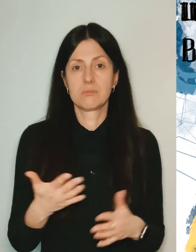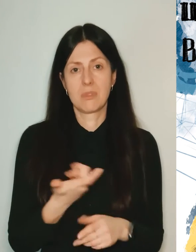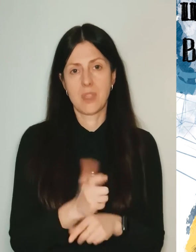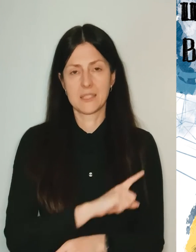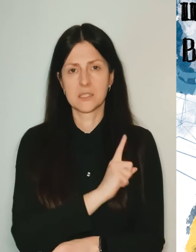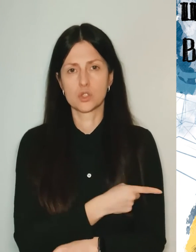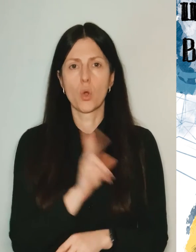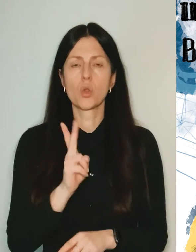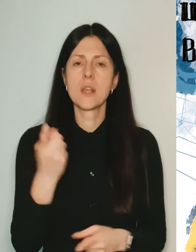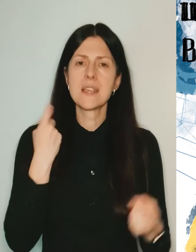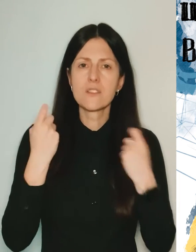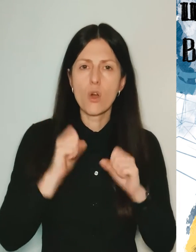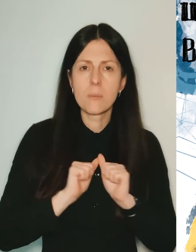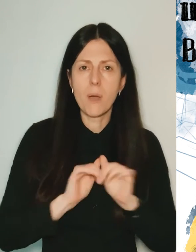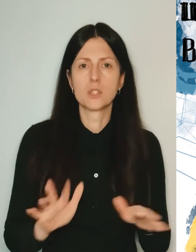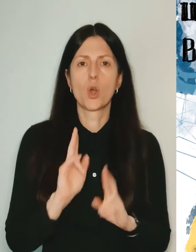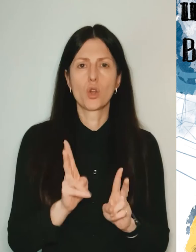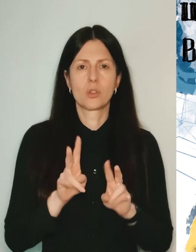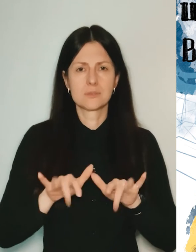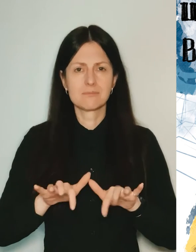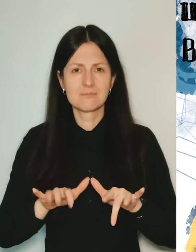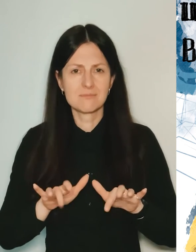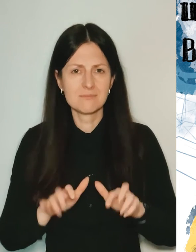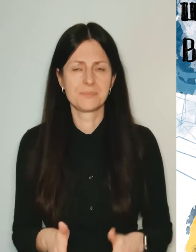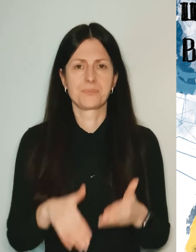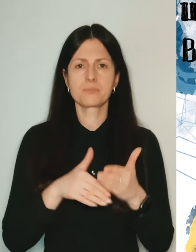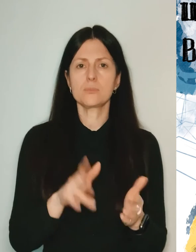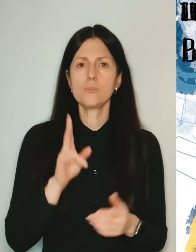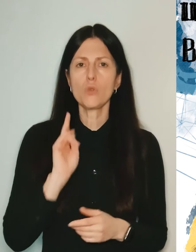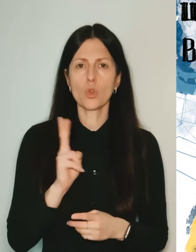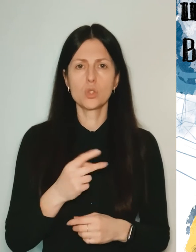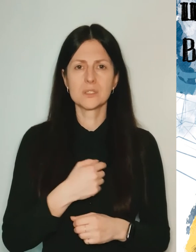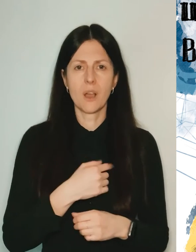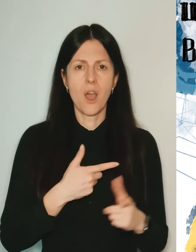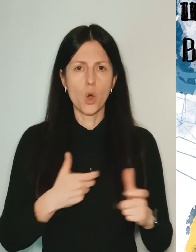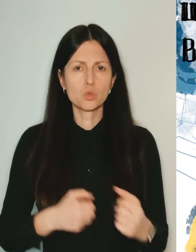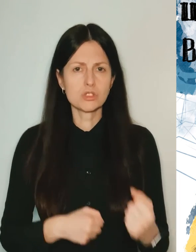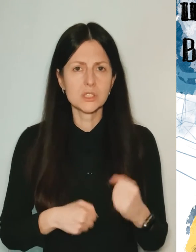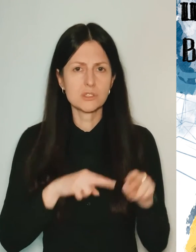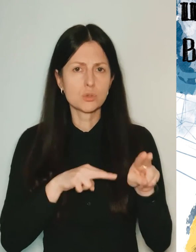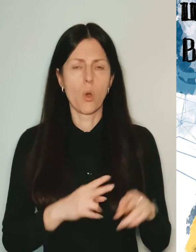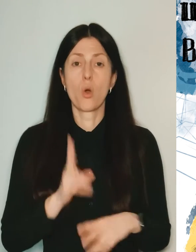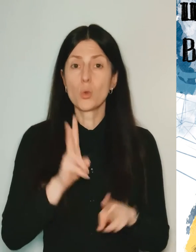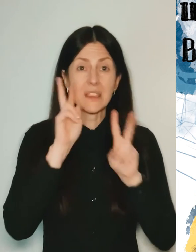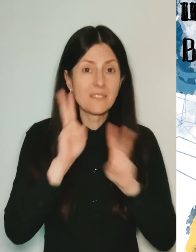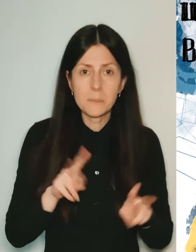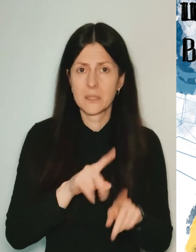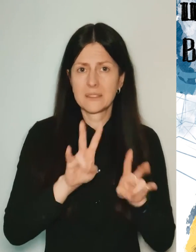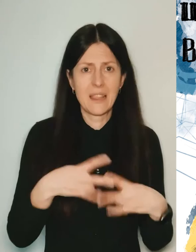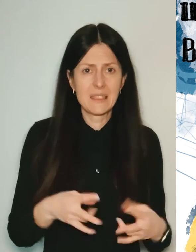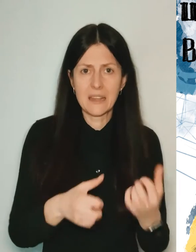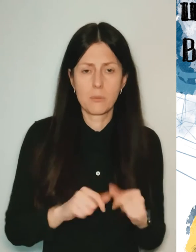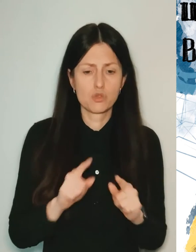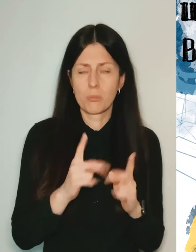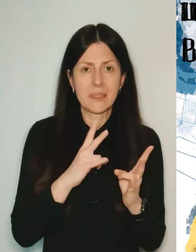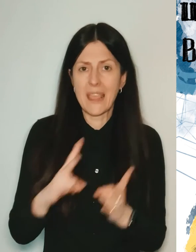Someone can fight with information, someone in the keyboard army, someone - to hold a gun, who does not know how to hold a gun - you do not need to keep it so as not to harm,